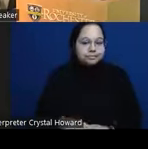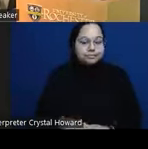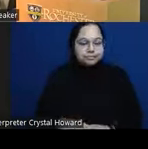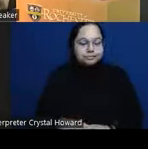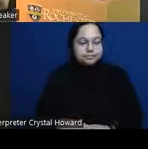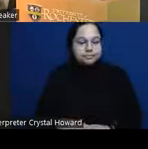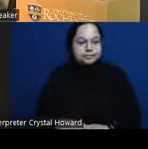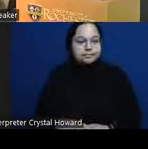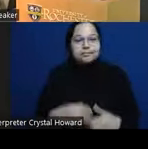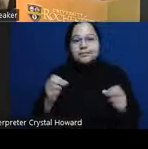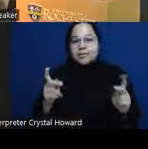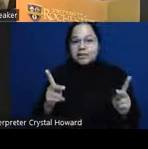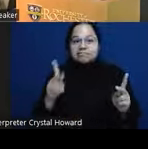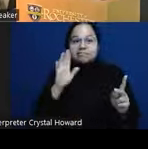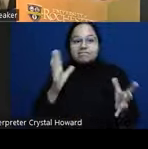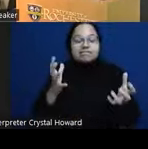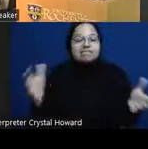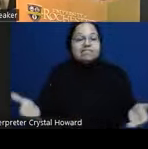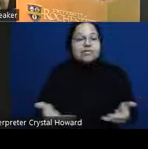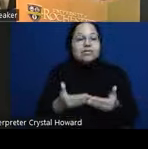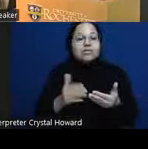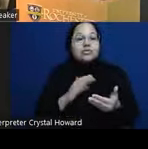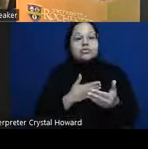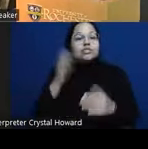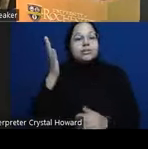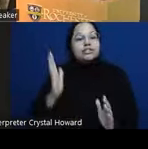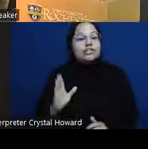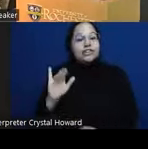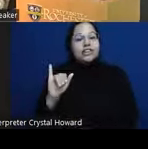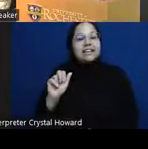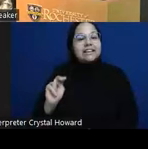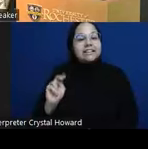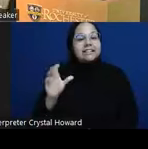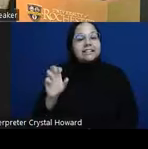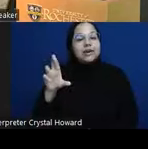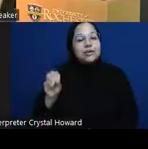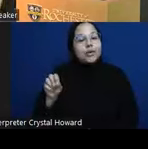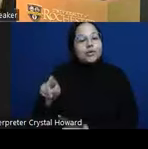introduce our first Speaker Ian SRO who'll be speaking about predictive equity and suicide risk